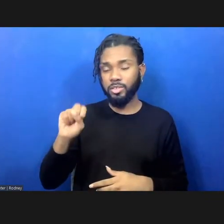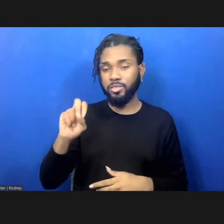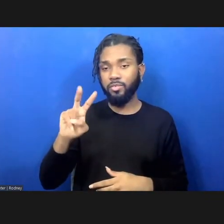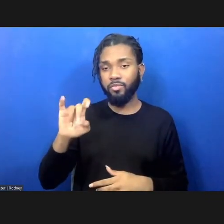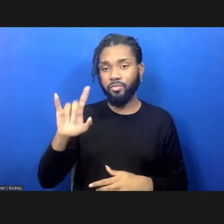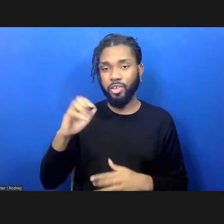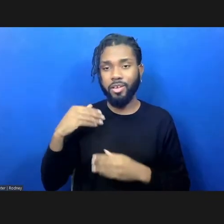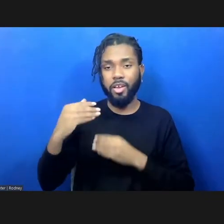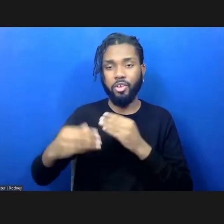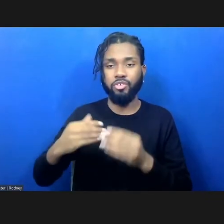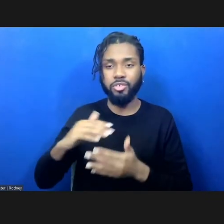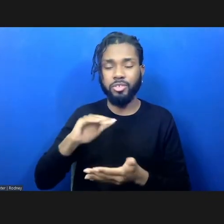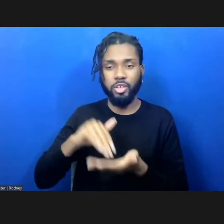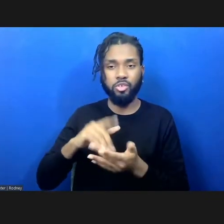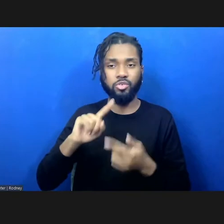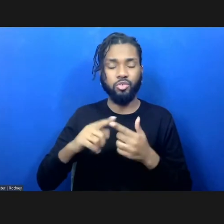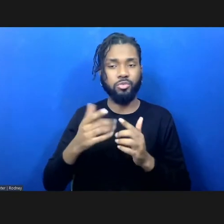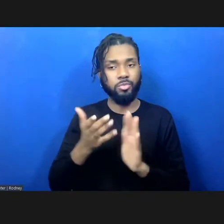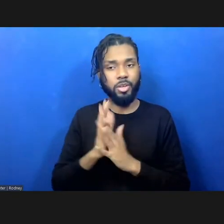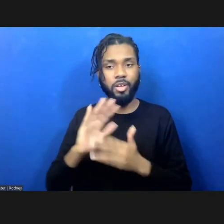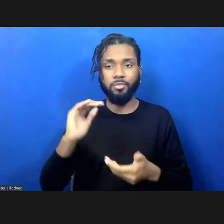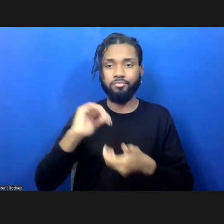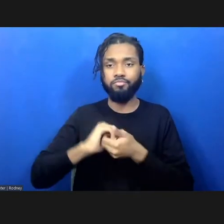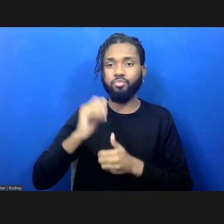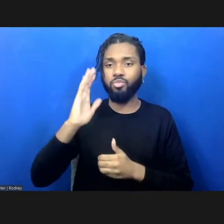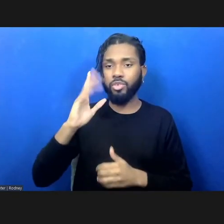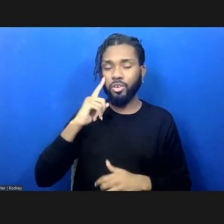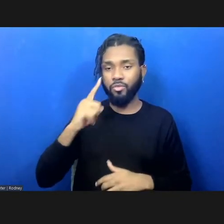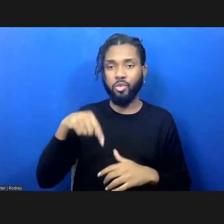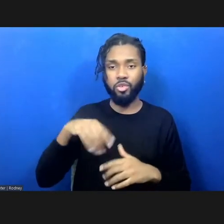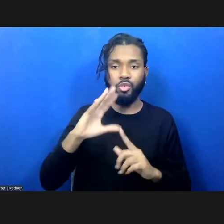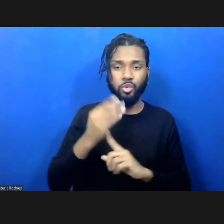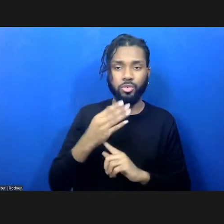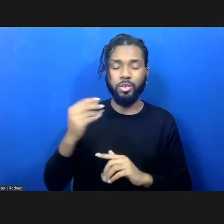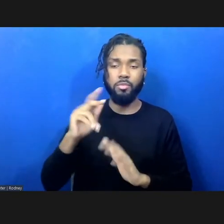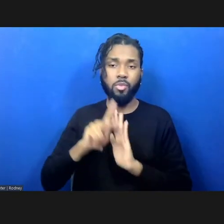these very important culture and policy discussions in collaboration with a